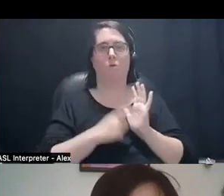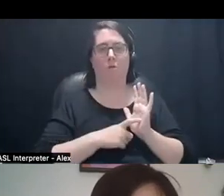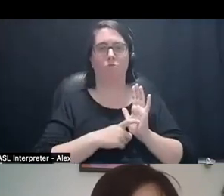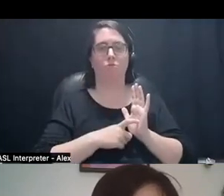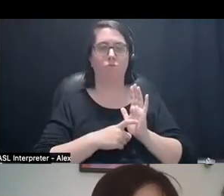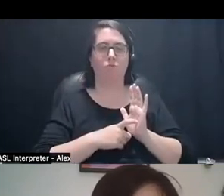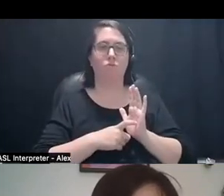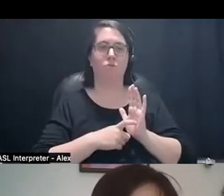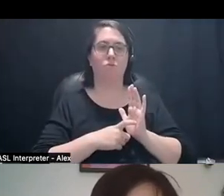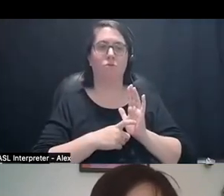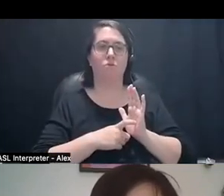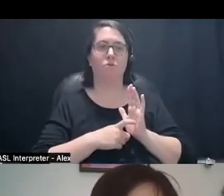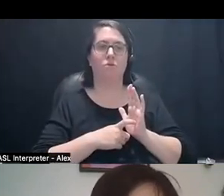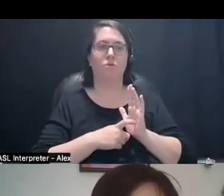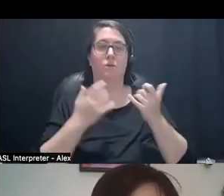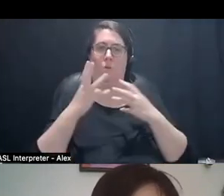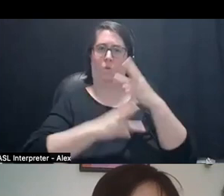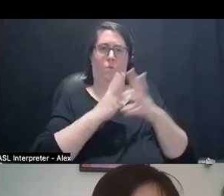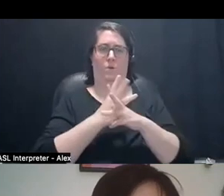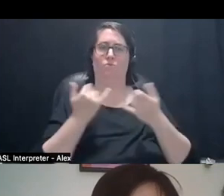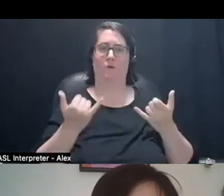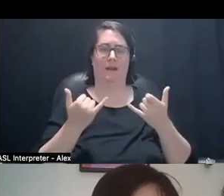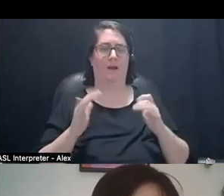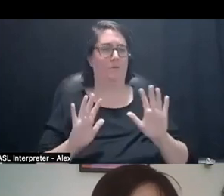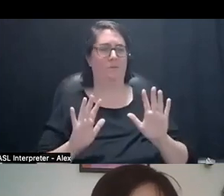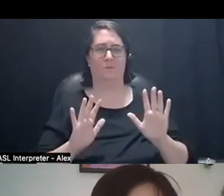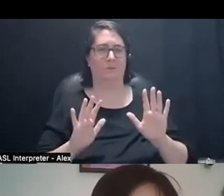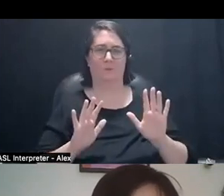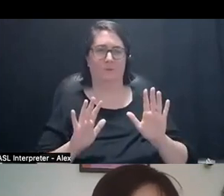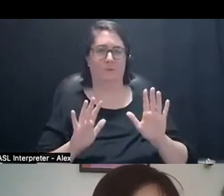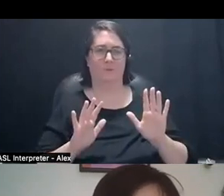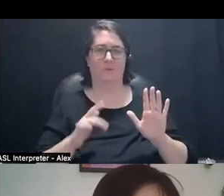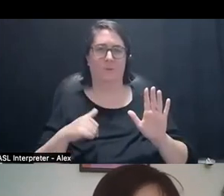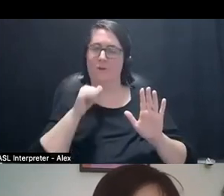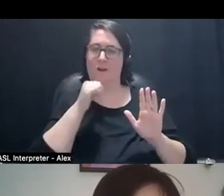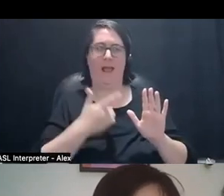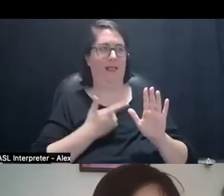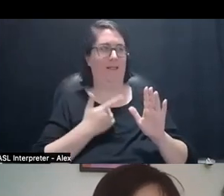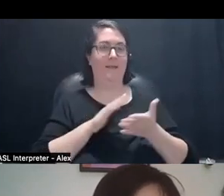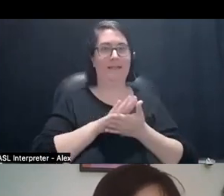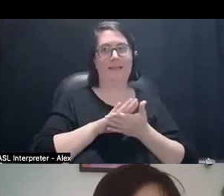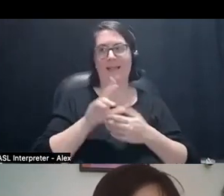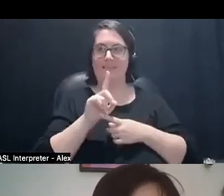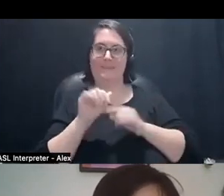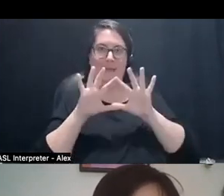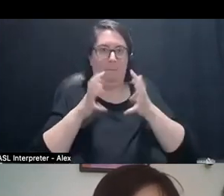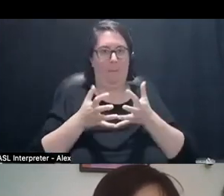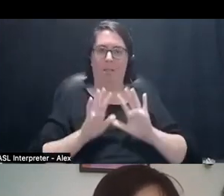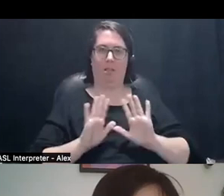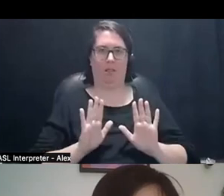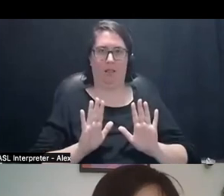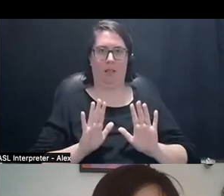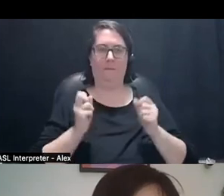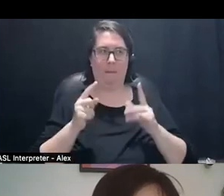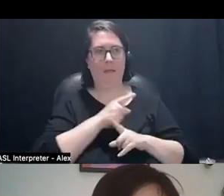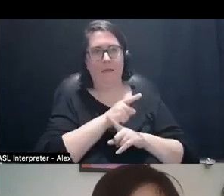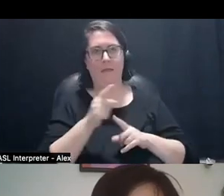the reality of the world right now. We're not living in a nice little disability bubble. Many of us have ties